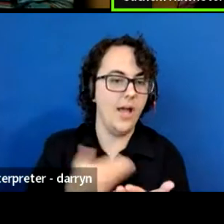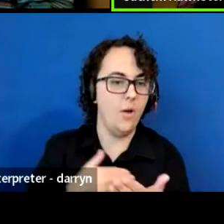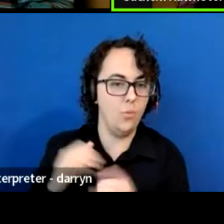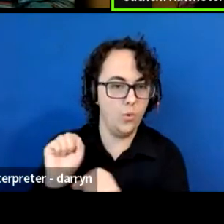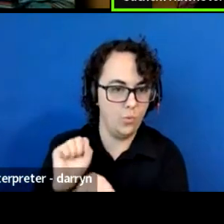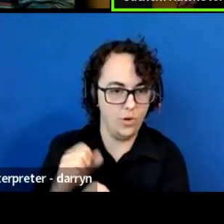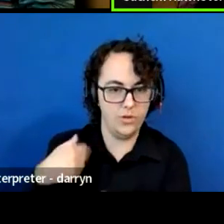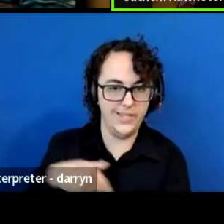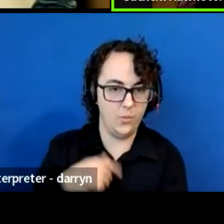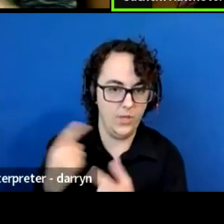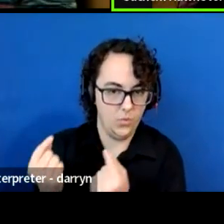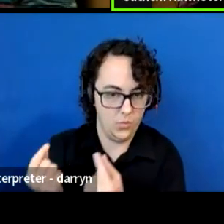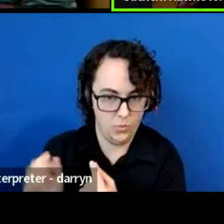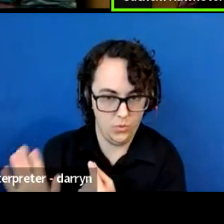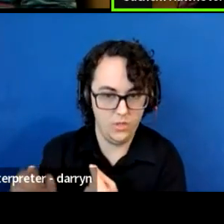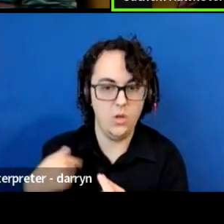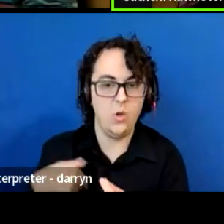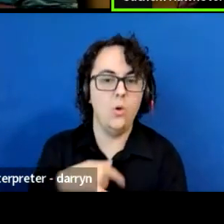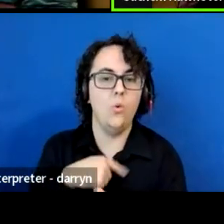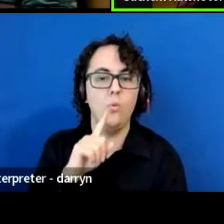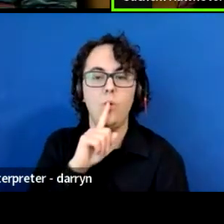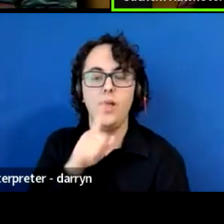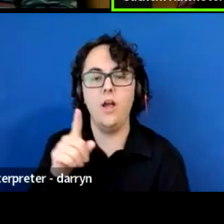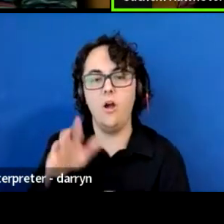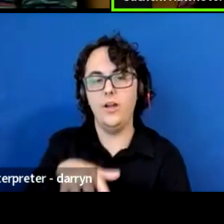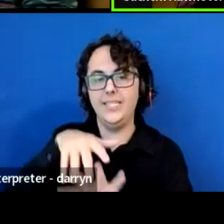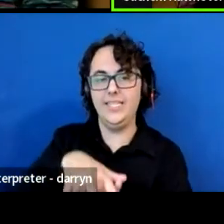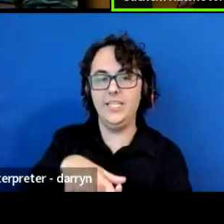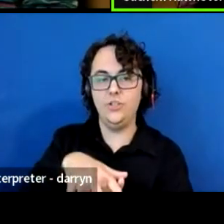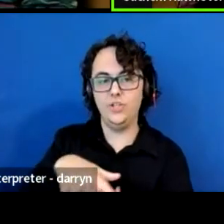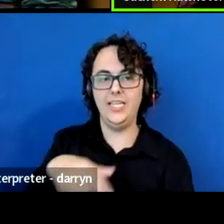We are indigenous delegates to the United Nations